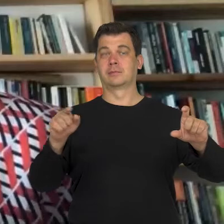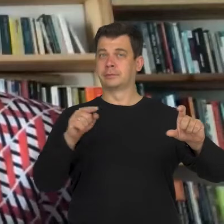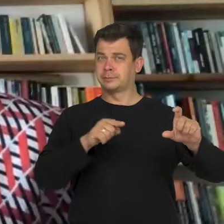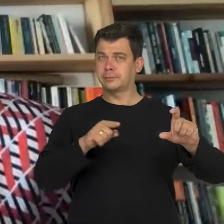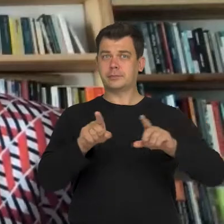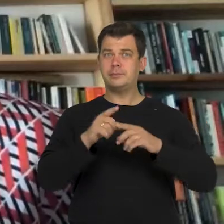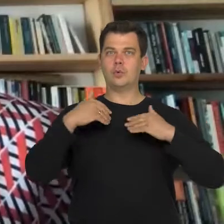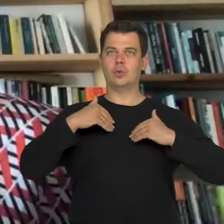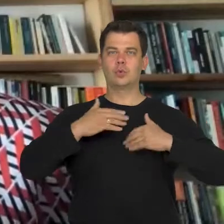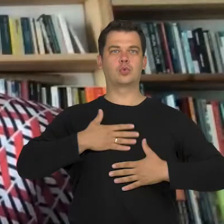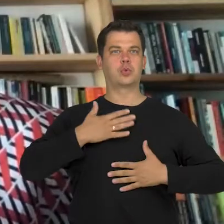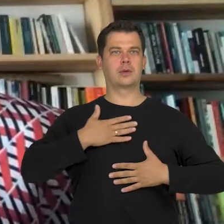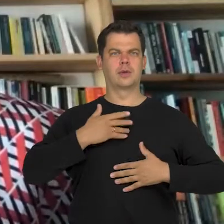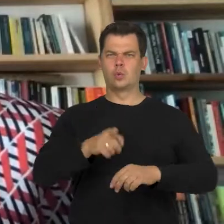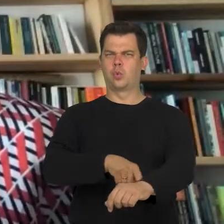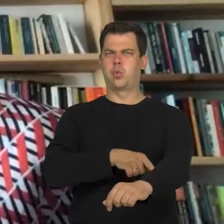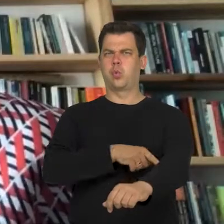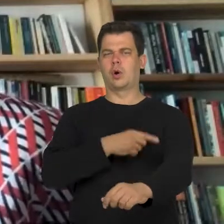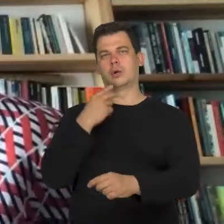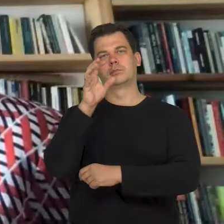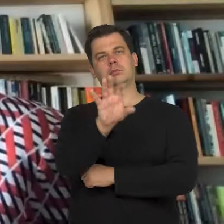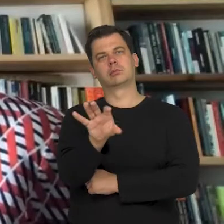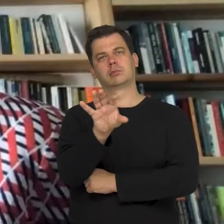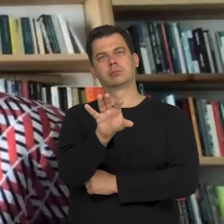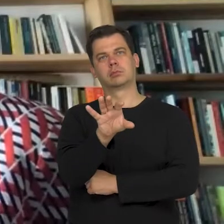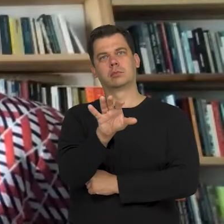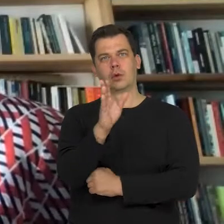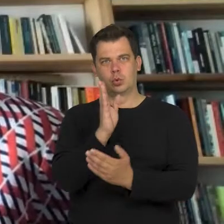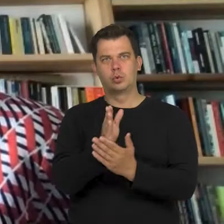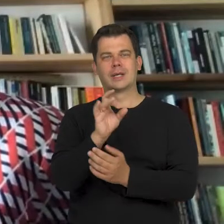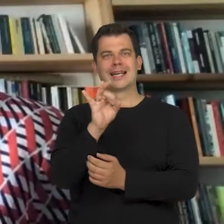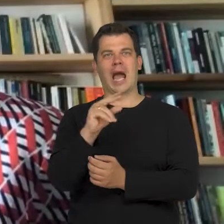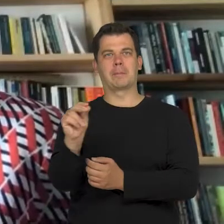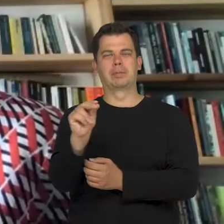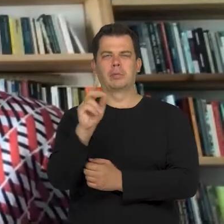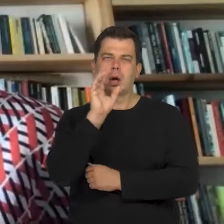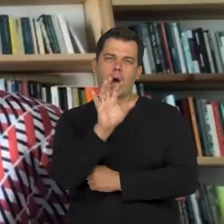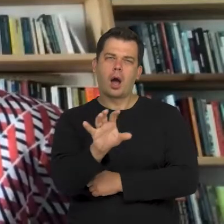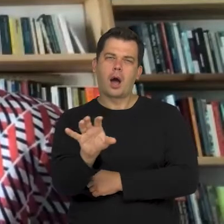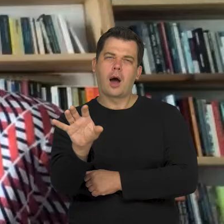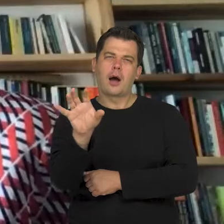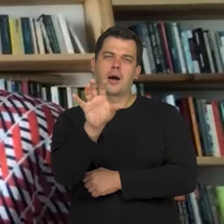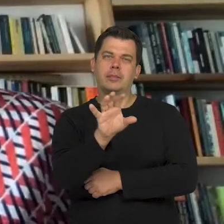that at some point, this prolonged look becomes staring but the turning point was set in a different time for each of them.